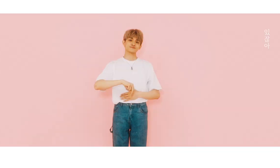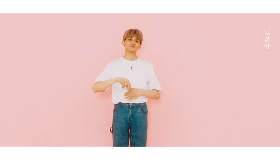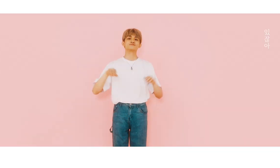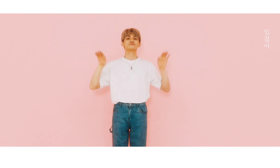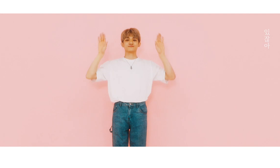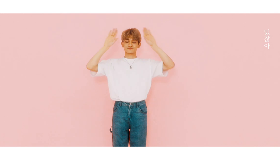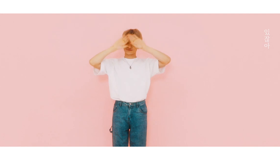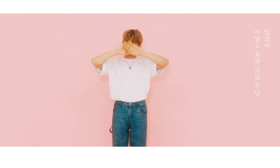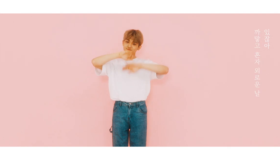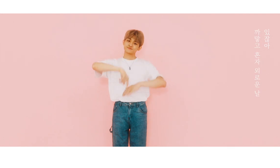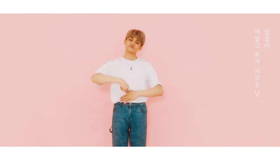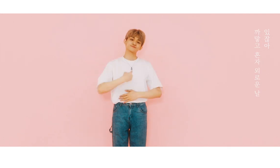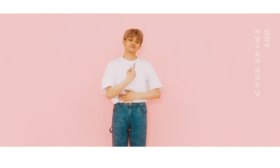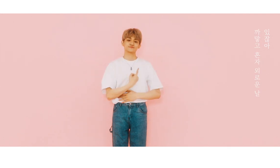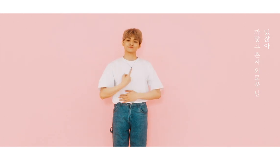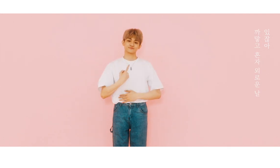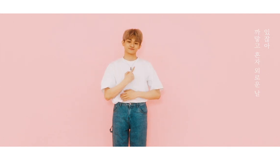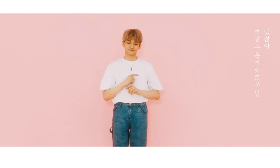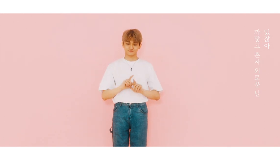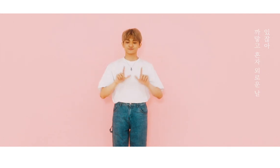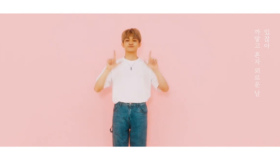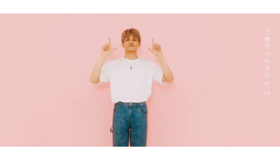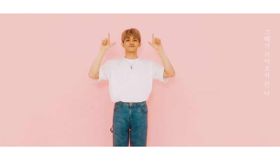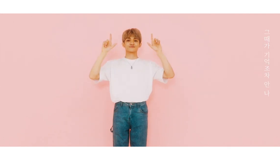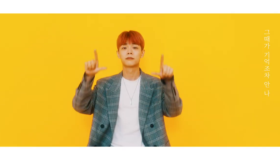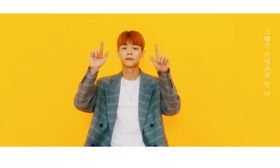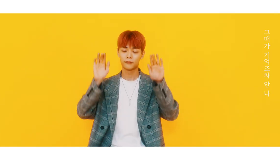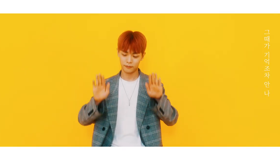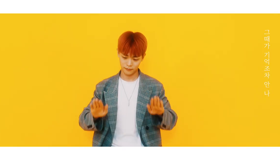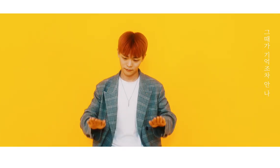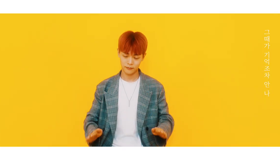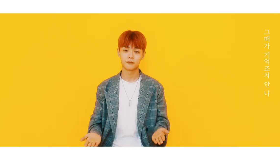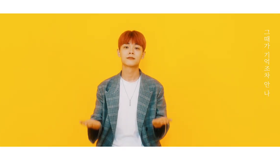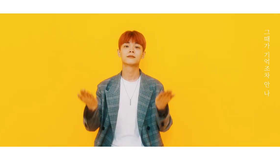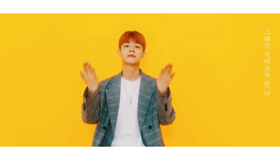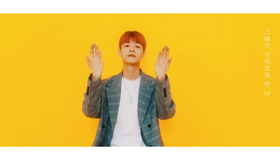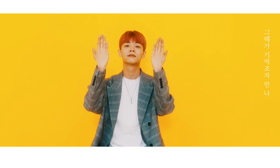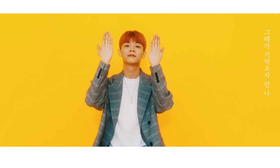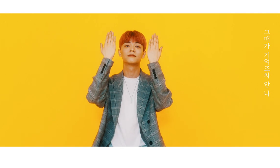You know, (a dark and lonely day alone) I don’t even remember that day